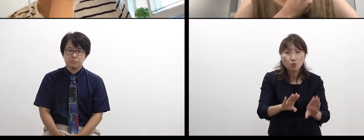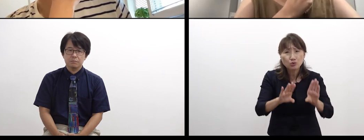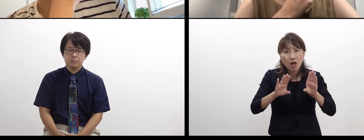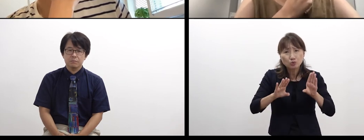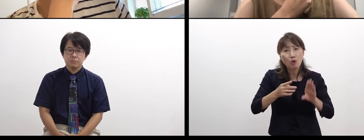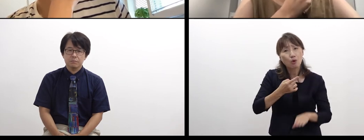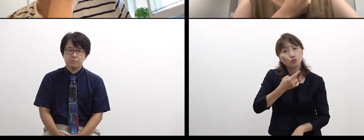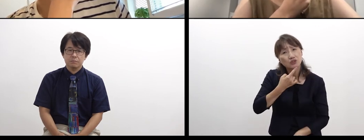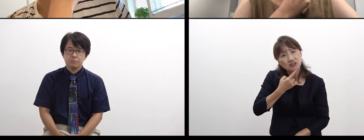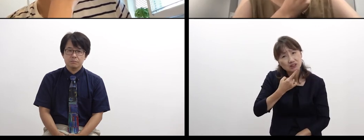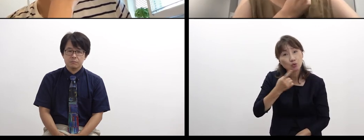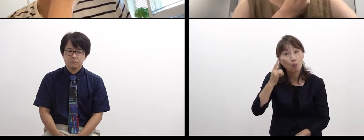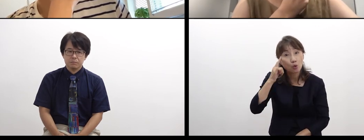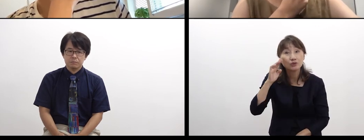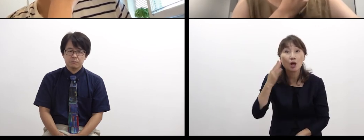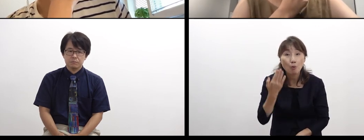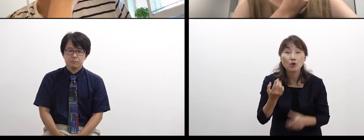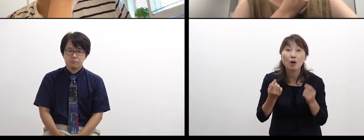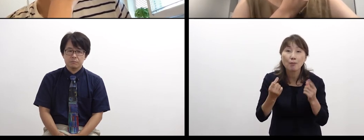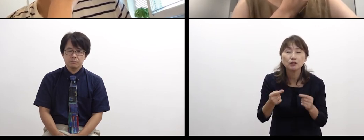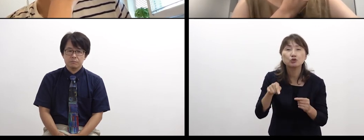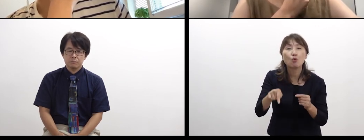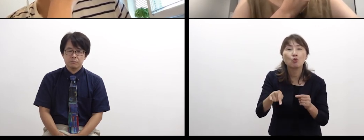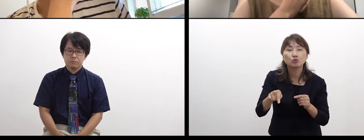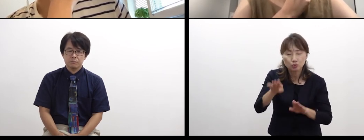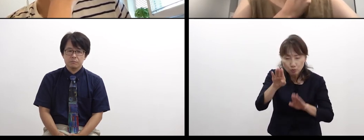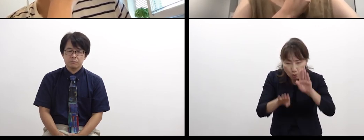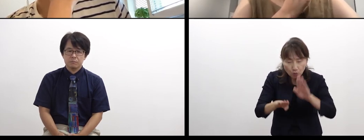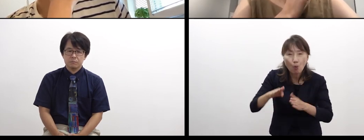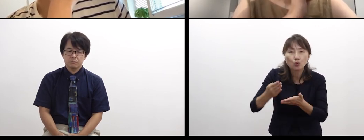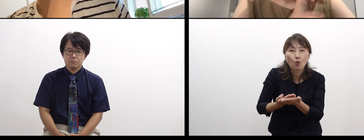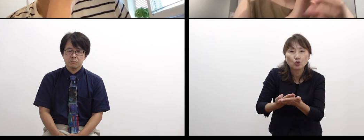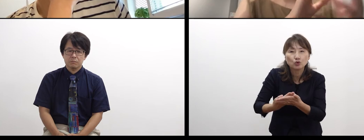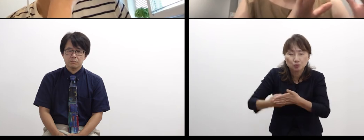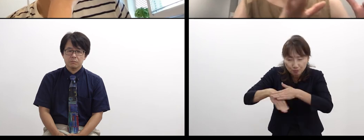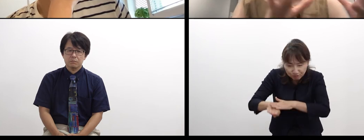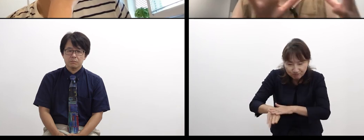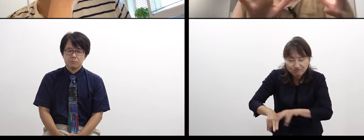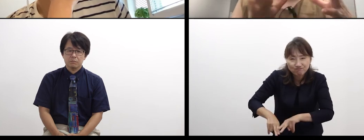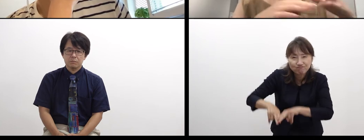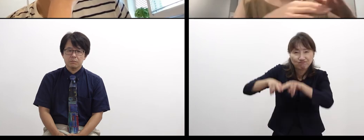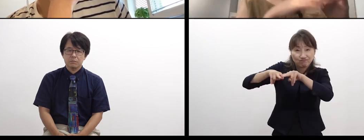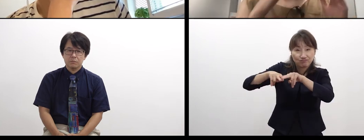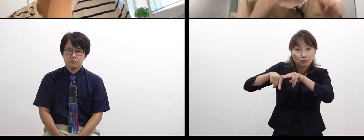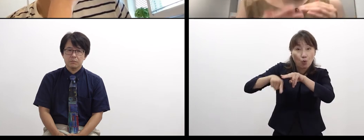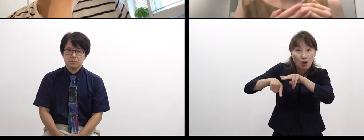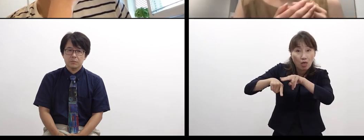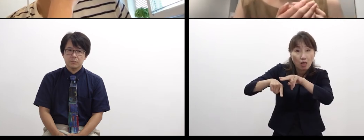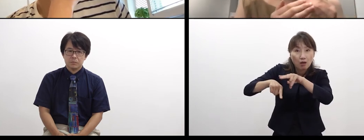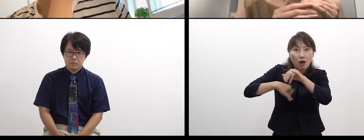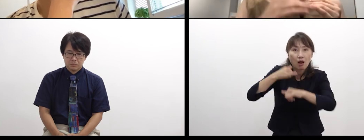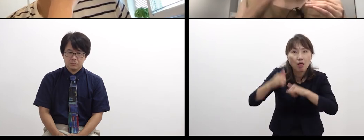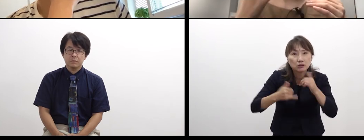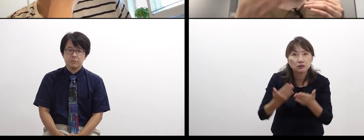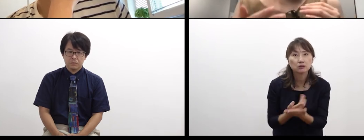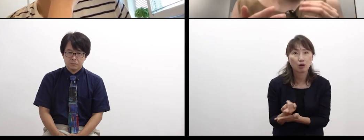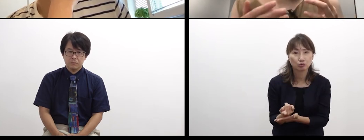But I think it’s absolutely valuable that we archive it, pass it down, and it becomes a history,